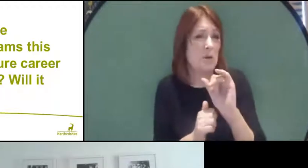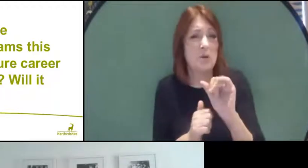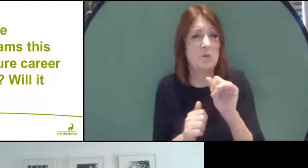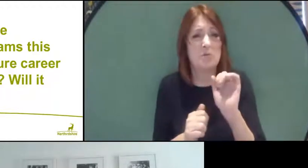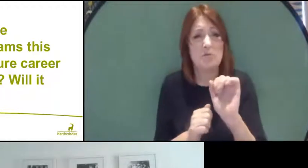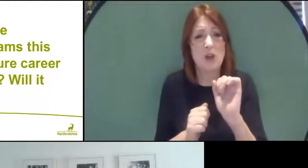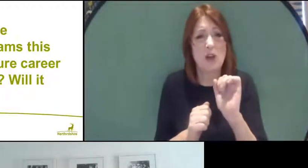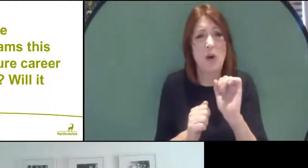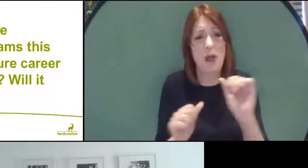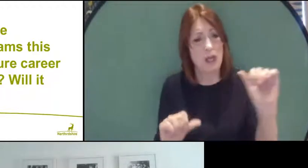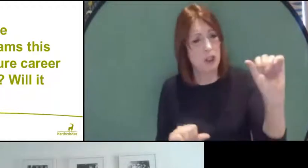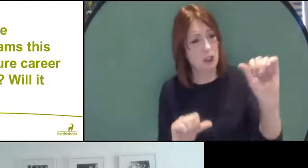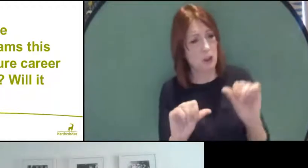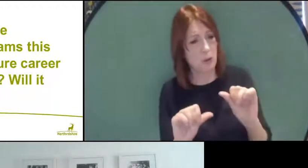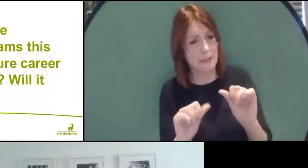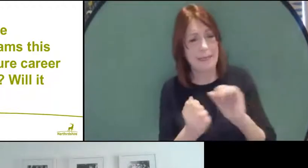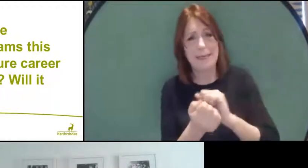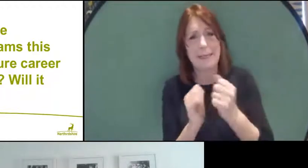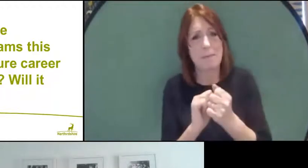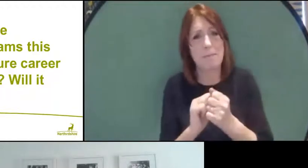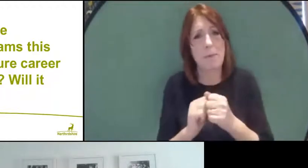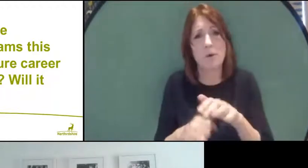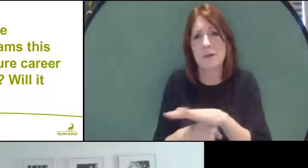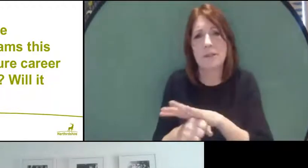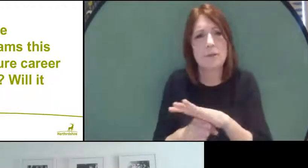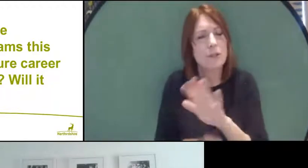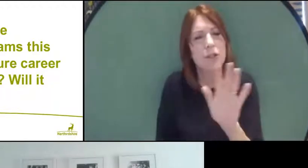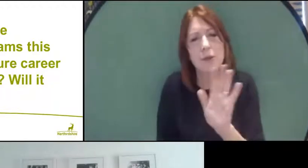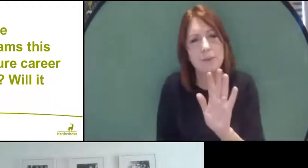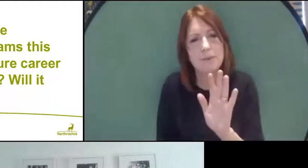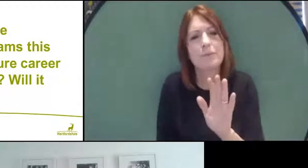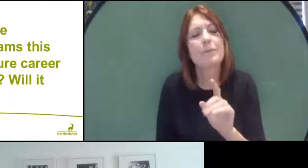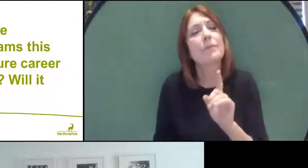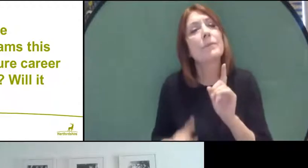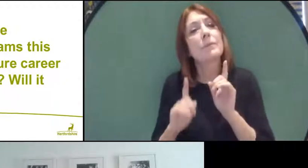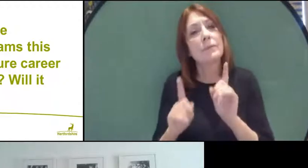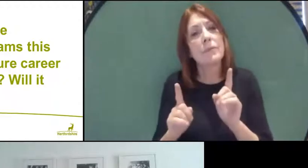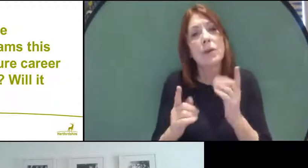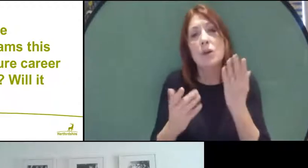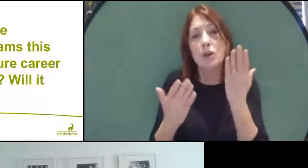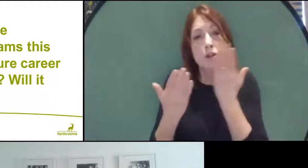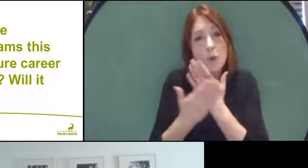because of the situation. So therefore, as long as your schools have an evidence base,